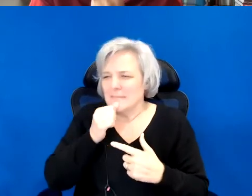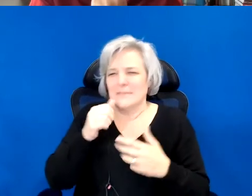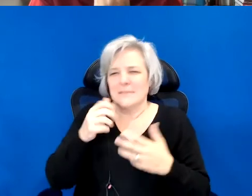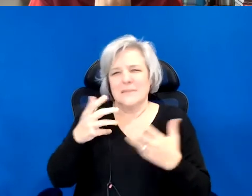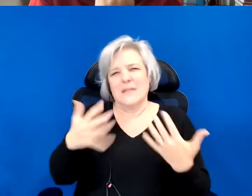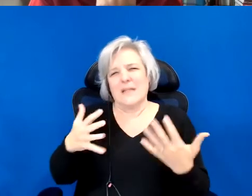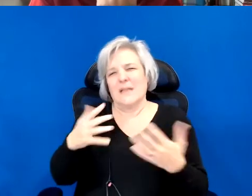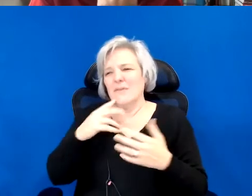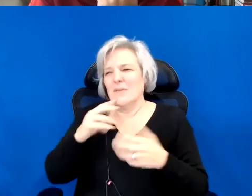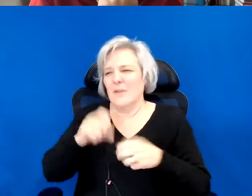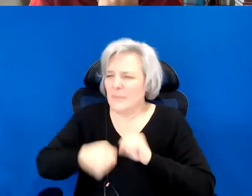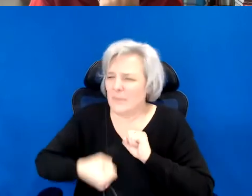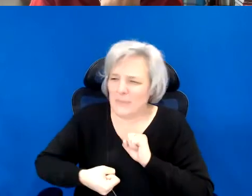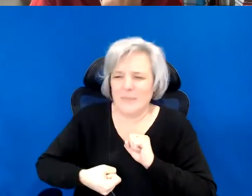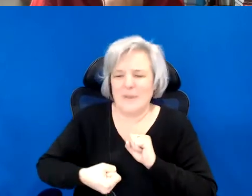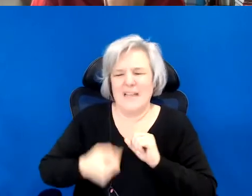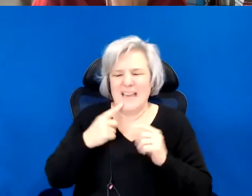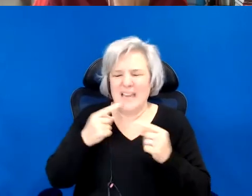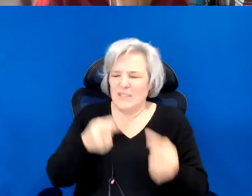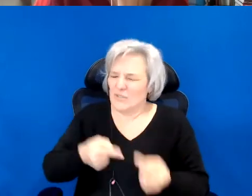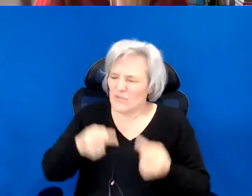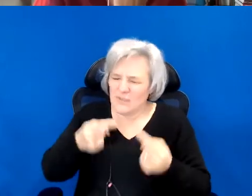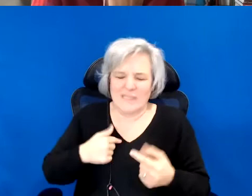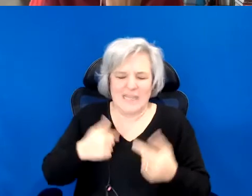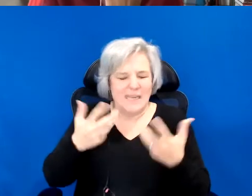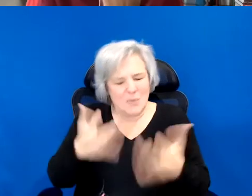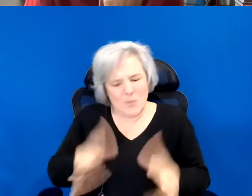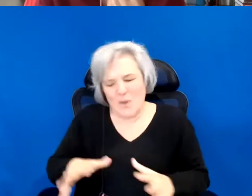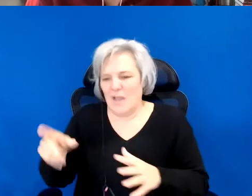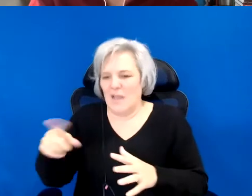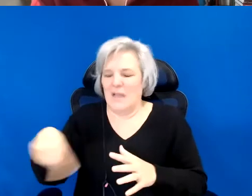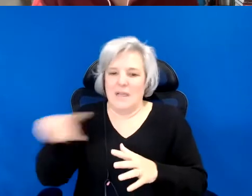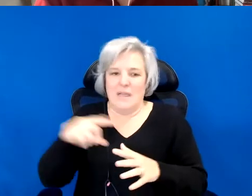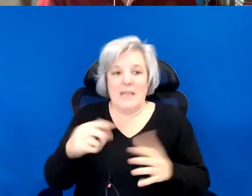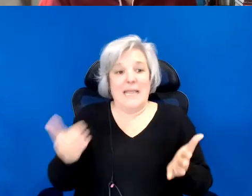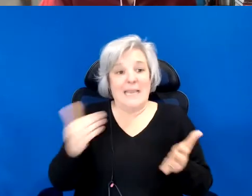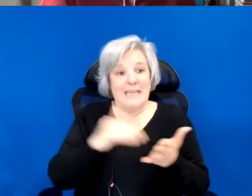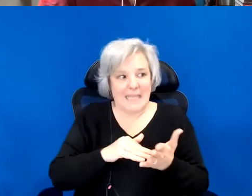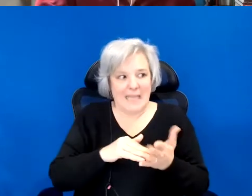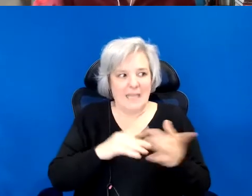And how much I've struggled against them, and how to think about again, not only catastrophe